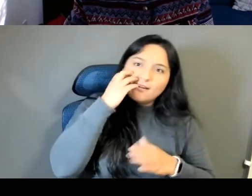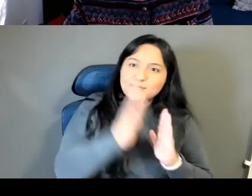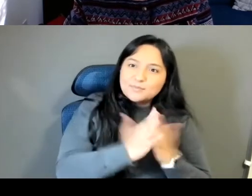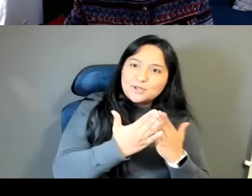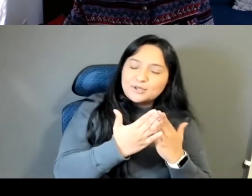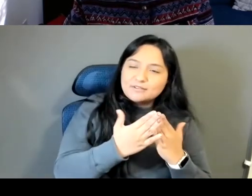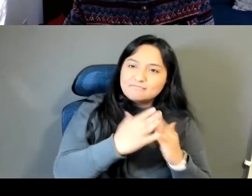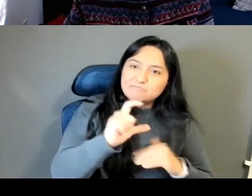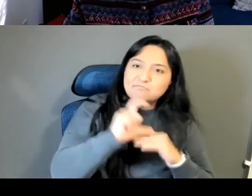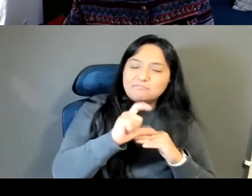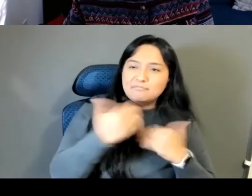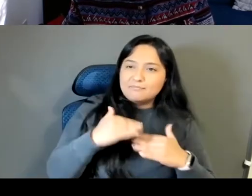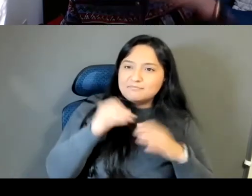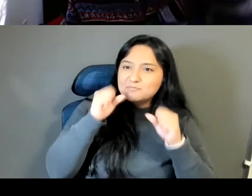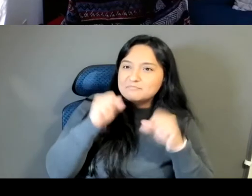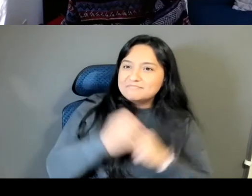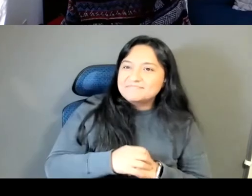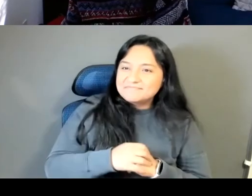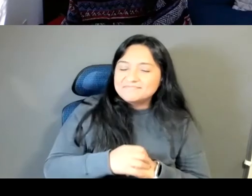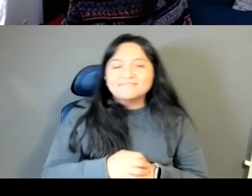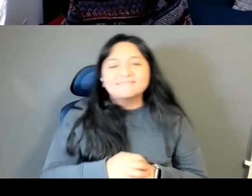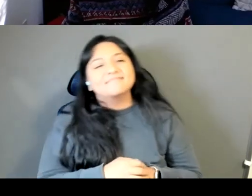Sunisa Manning Famous Yeah, I mean, you know the humility